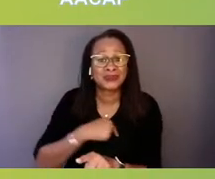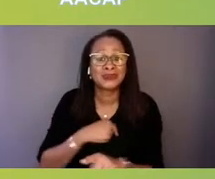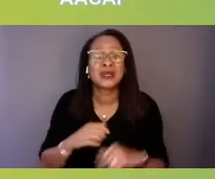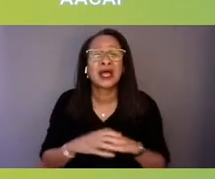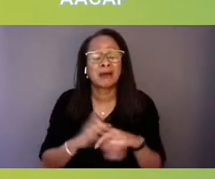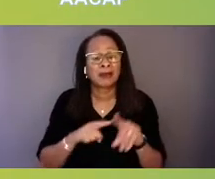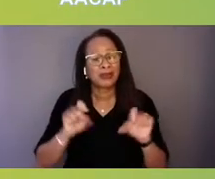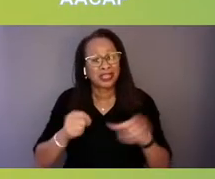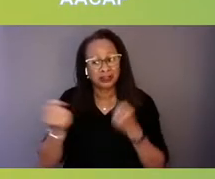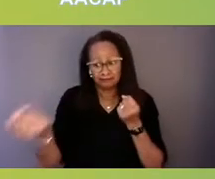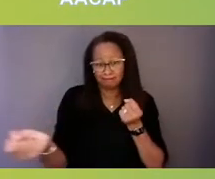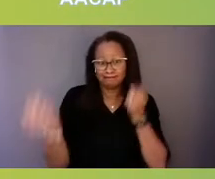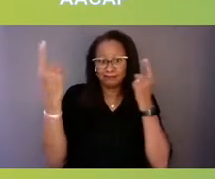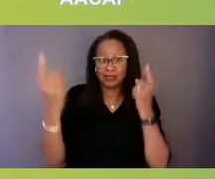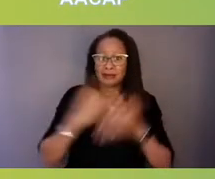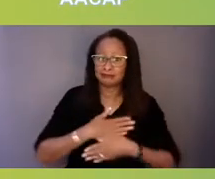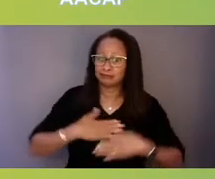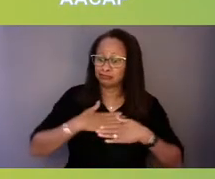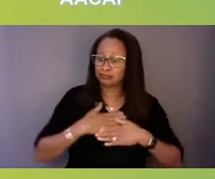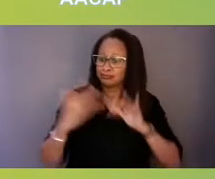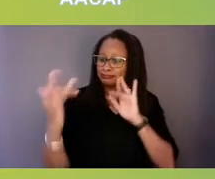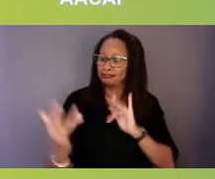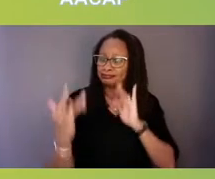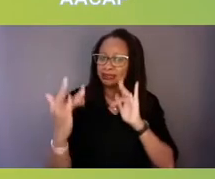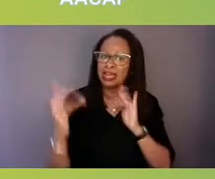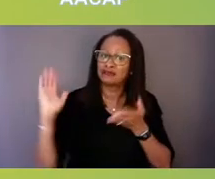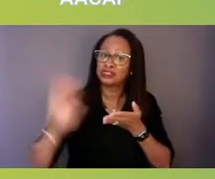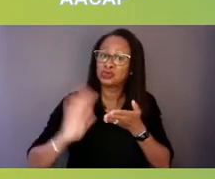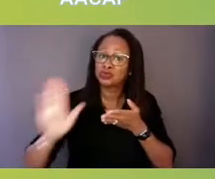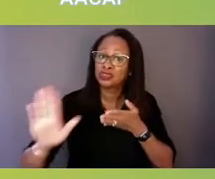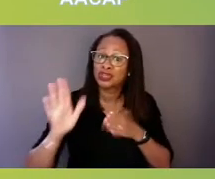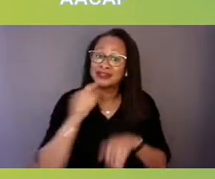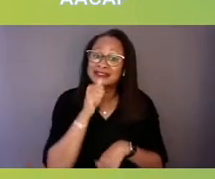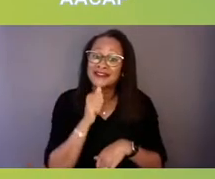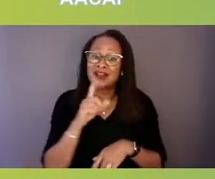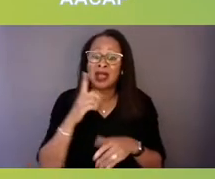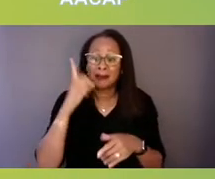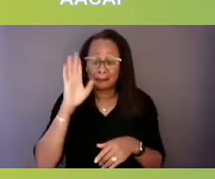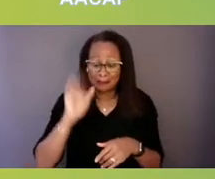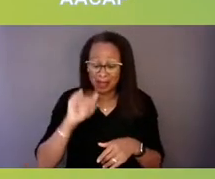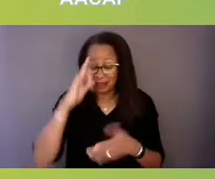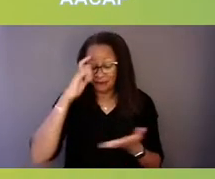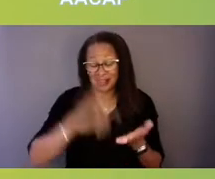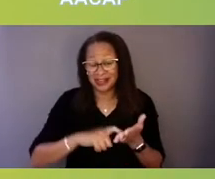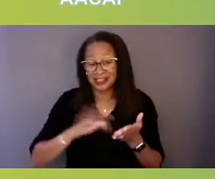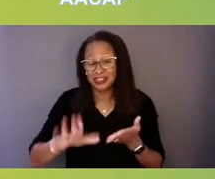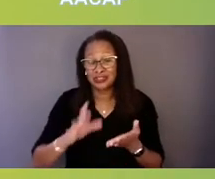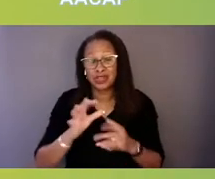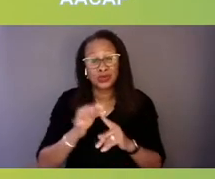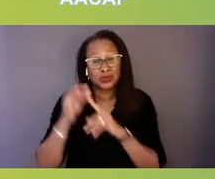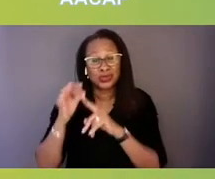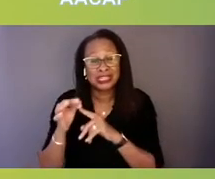of how we can lessen that suffering by acknowledging their unique differences and that they may need different approaches